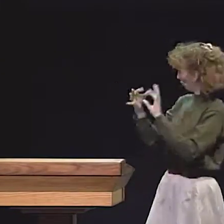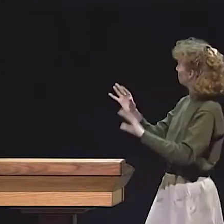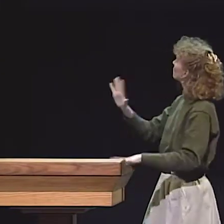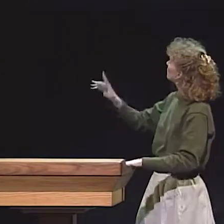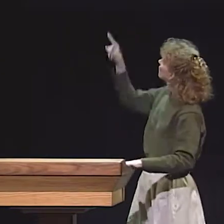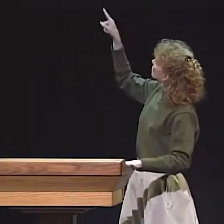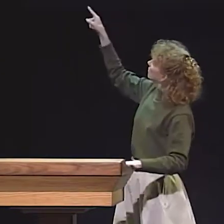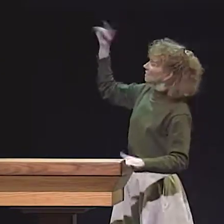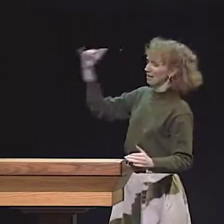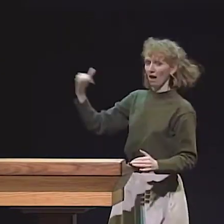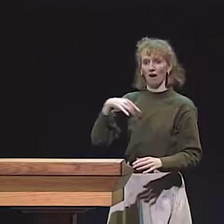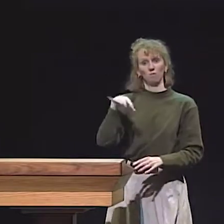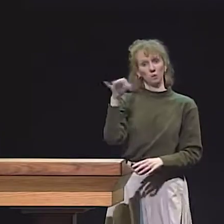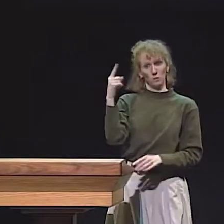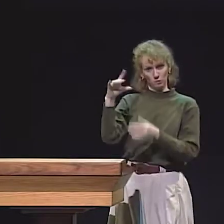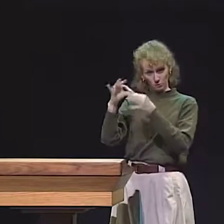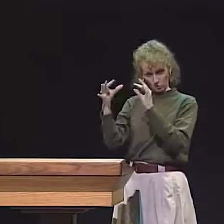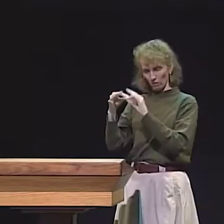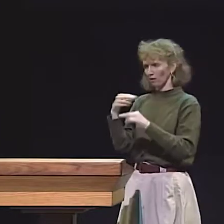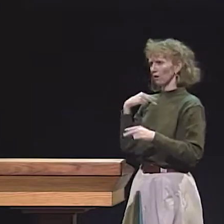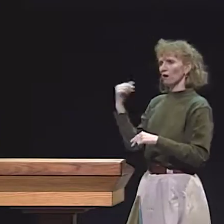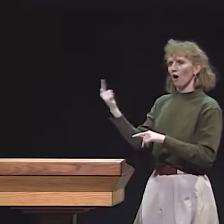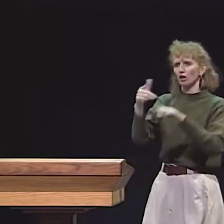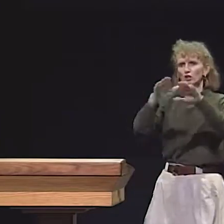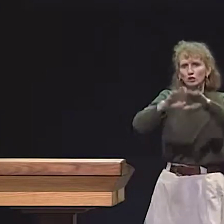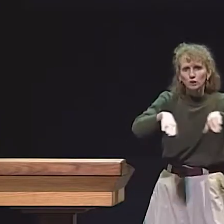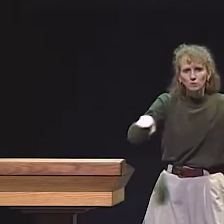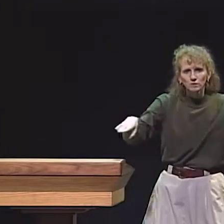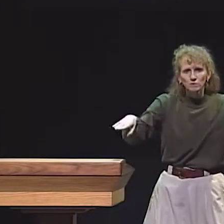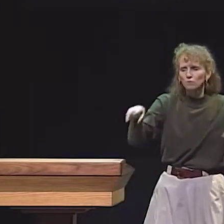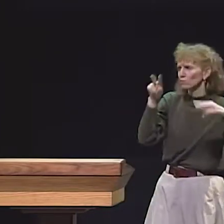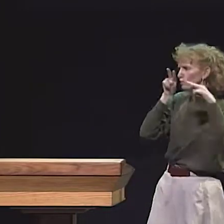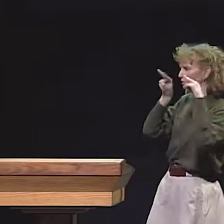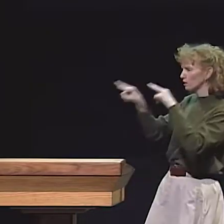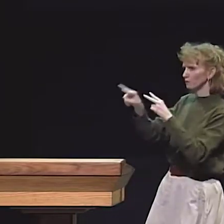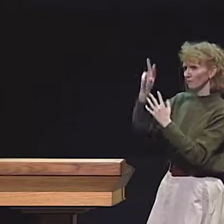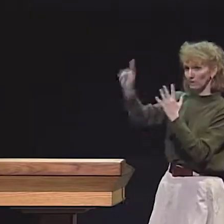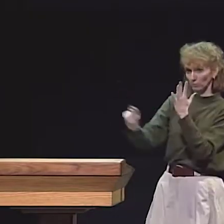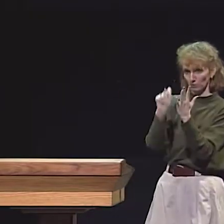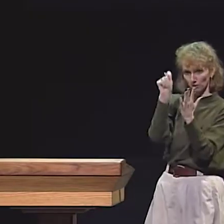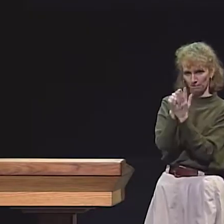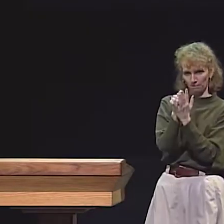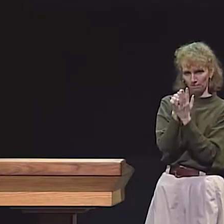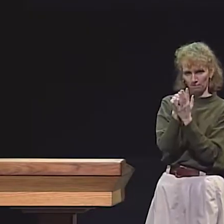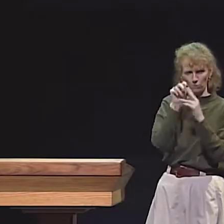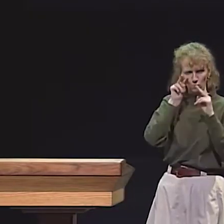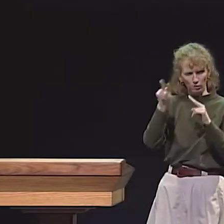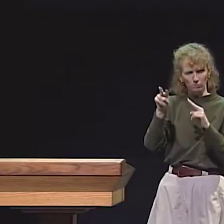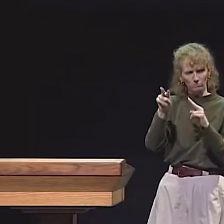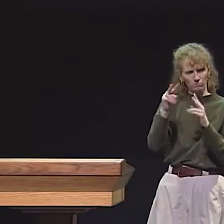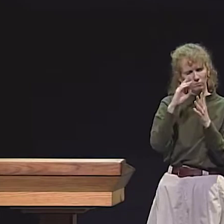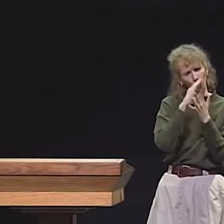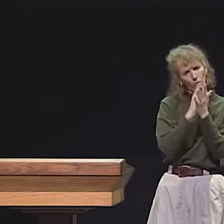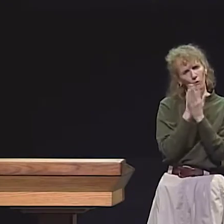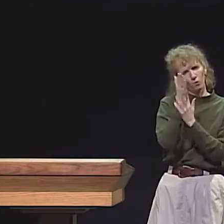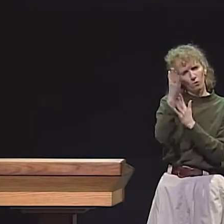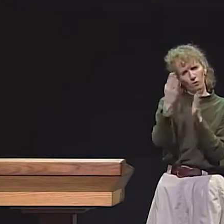WE DON'T USE DIFFERENT STORIES. WE ONLY PICK ONE VIDEOTAPE AND USE IT THROUGHOUT THE WHOLE PROCESS. SO, I'LL PICK A STORY, AND THE CHILDREN WILL WATCH THE VIDEOTAPE.